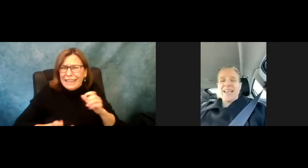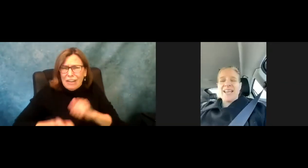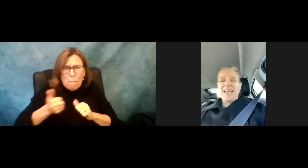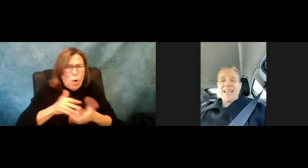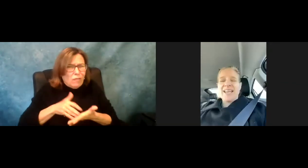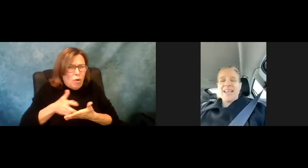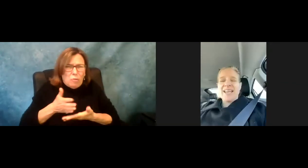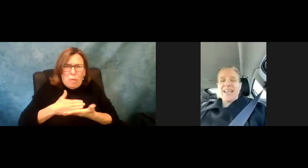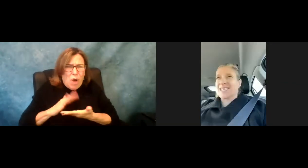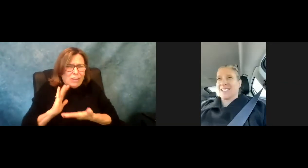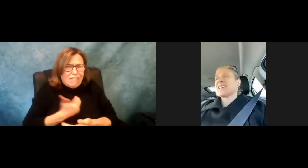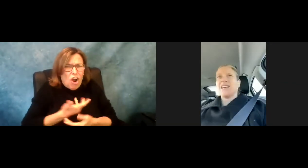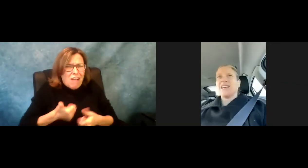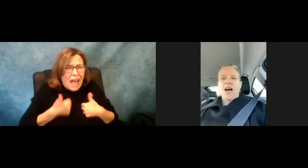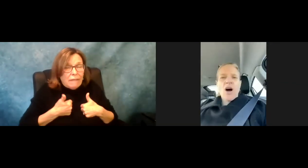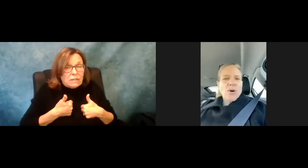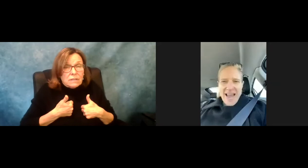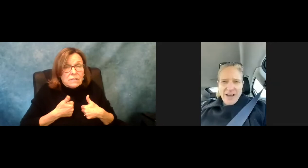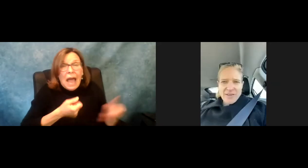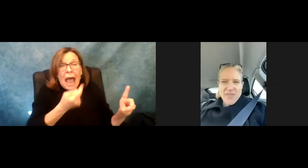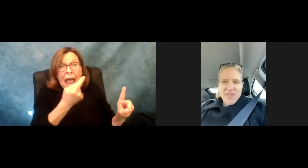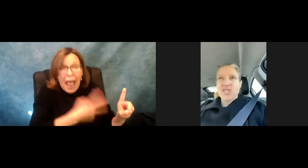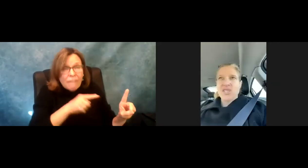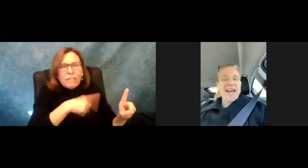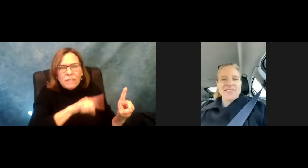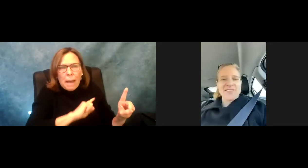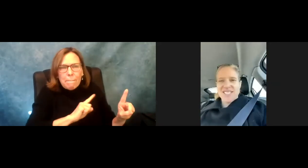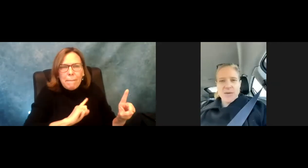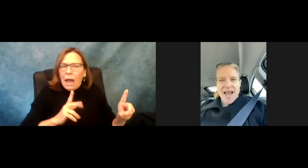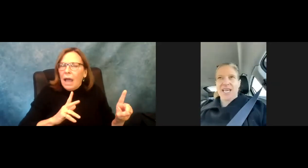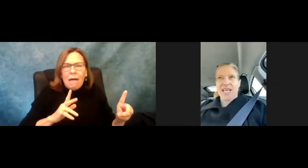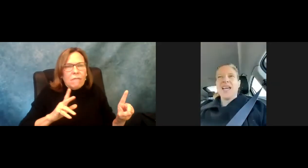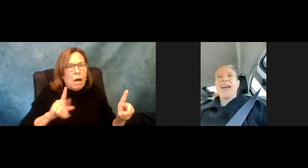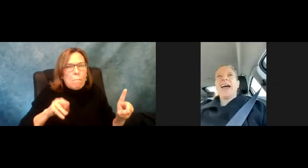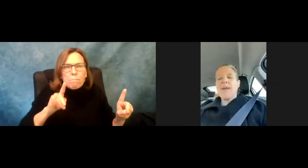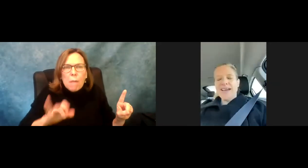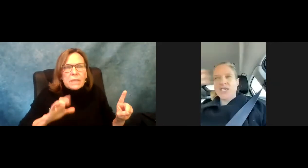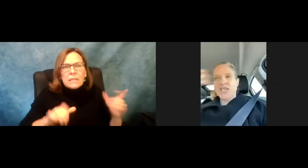, that take care of us in one of the most vulnerable periods